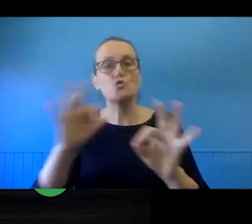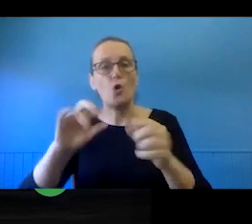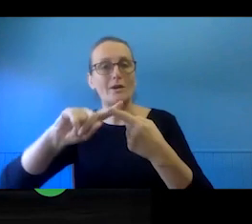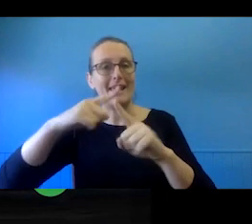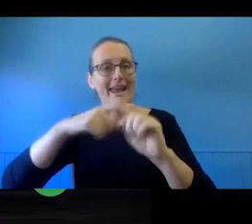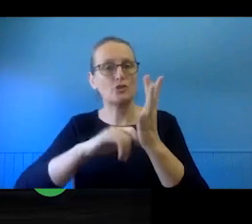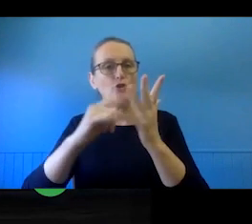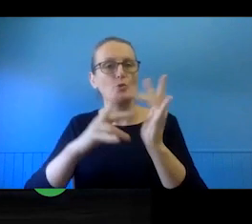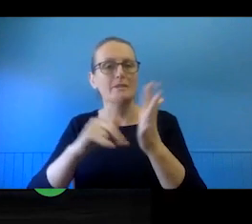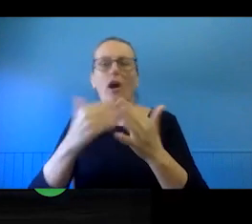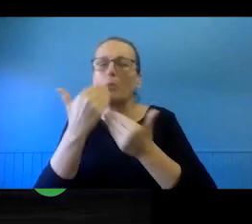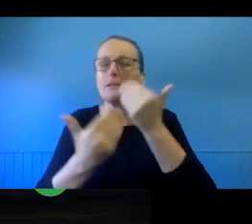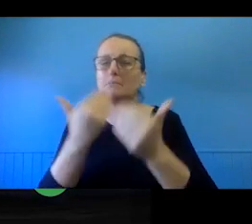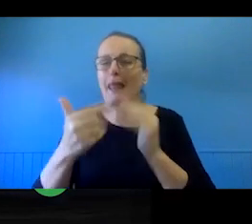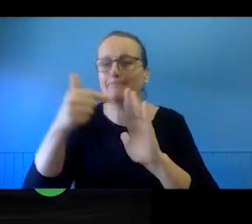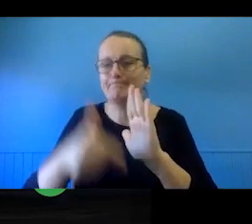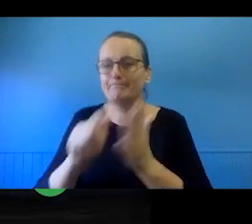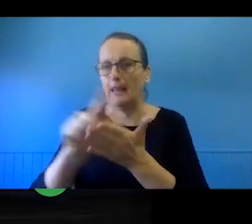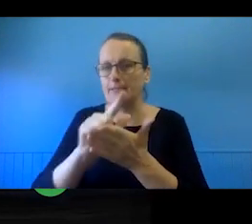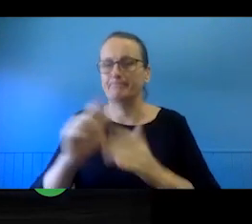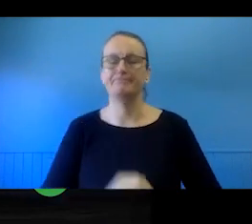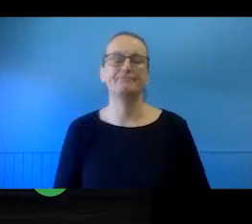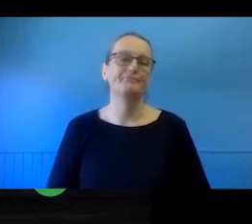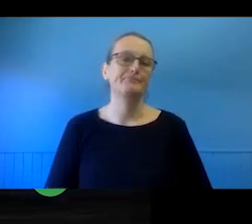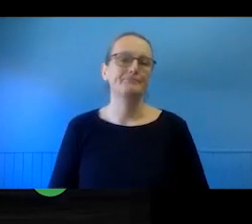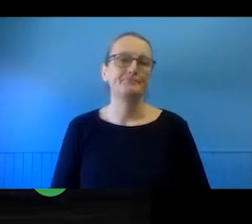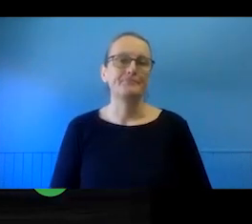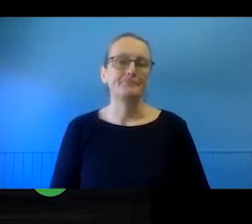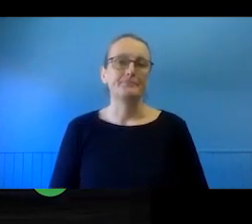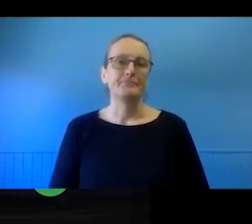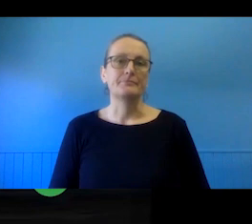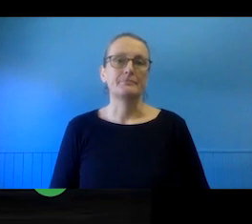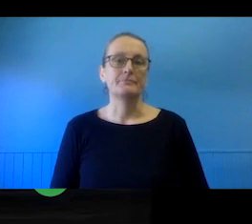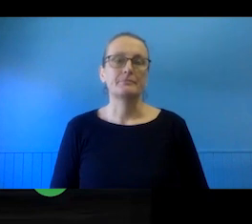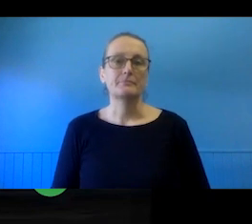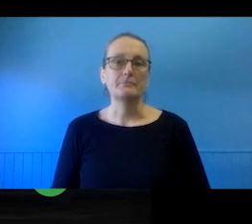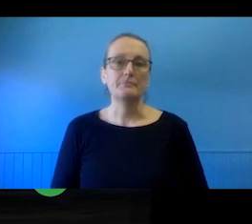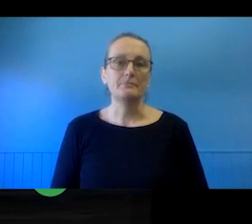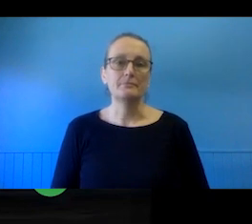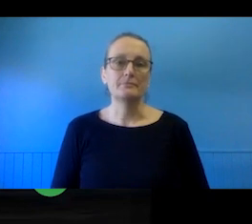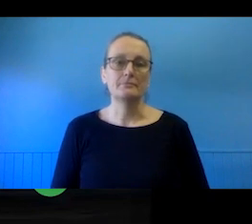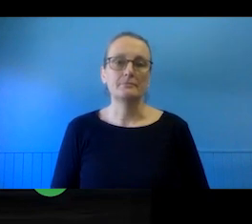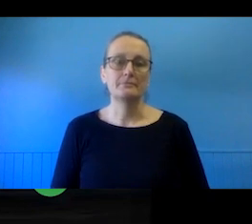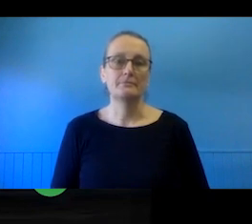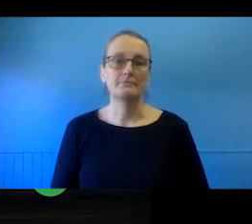those terms mean later on. In many instances, you get a licence